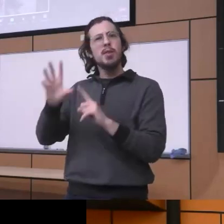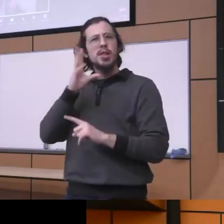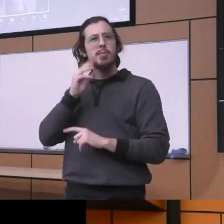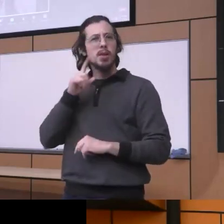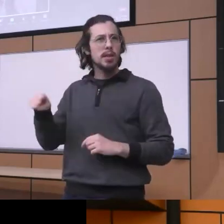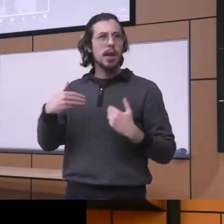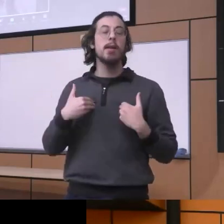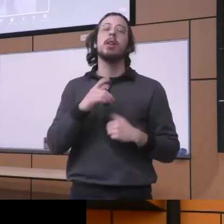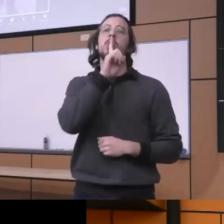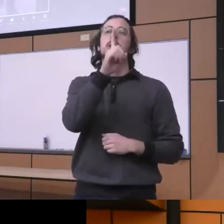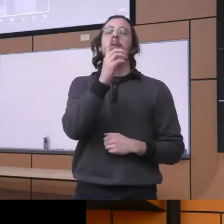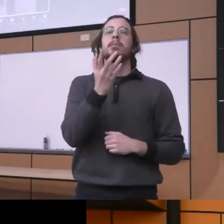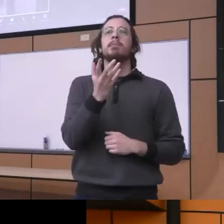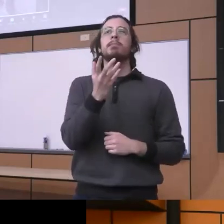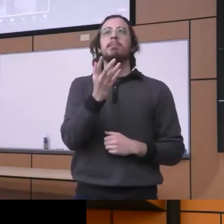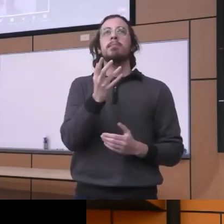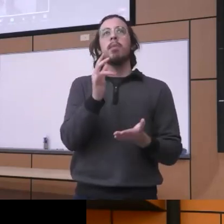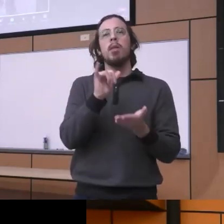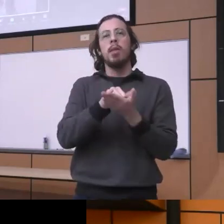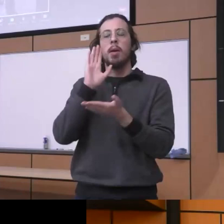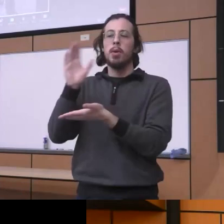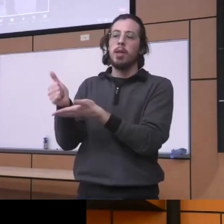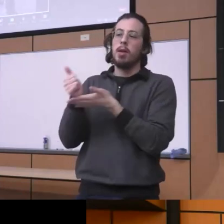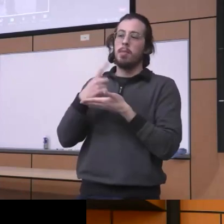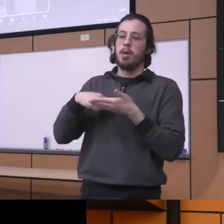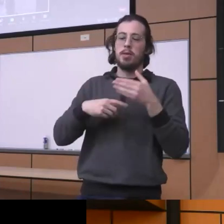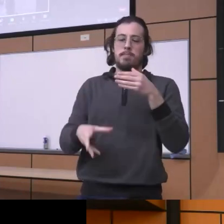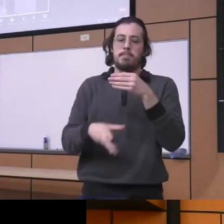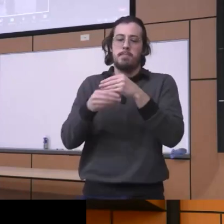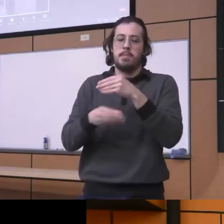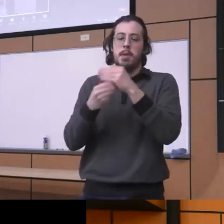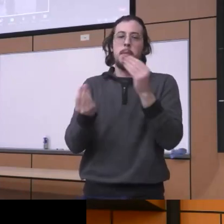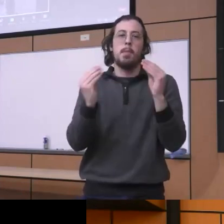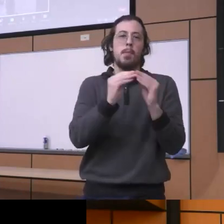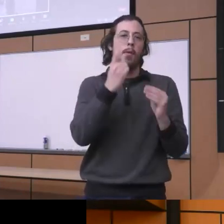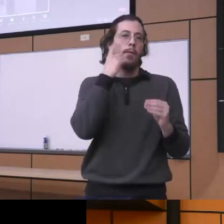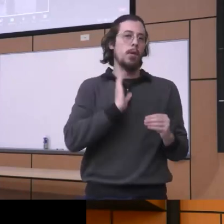know and uh that help us really integrate more and more into it you know and the other thing